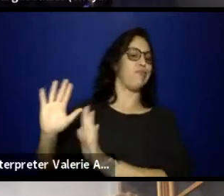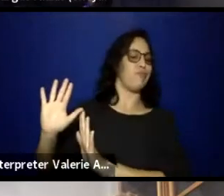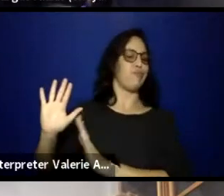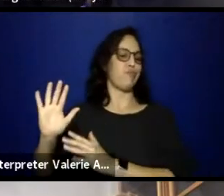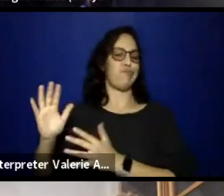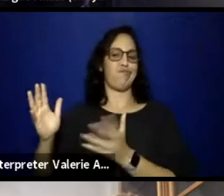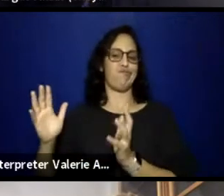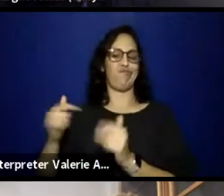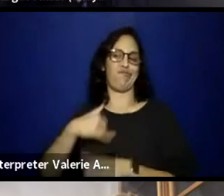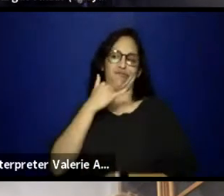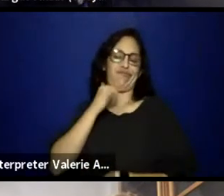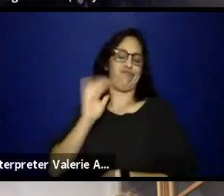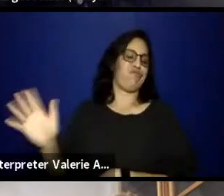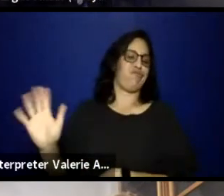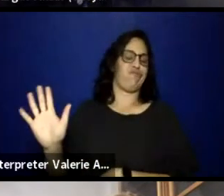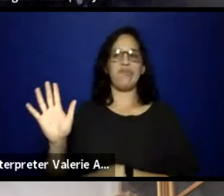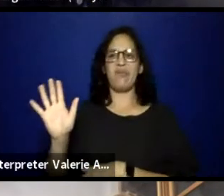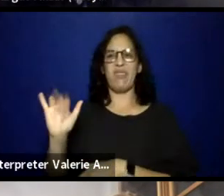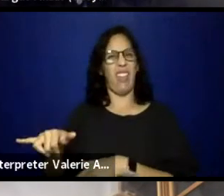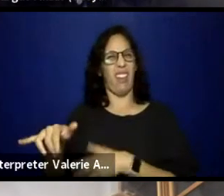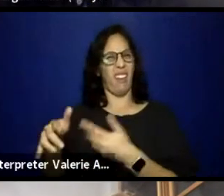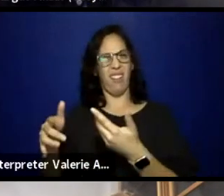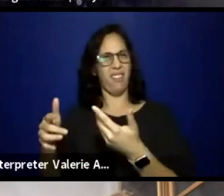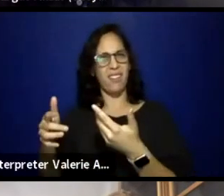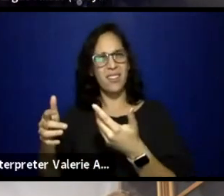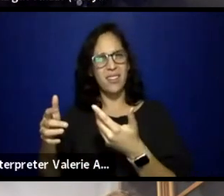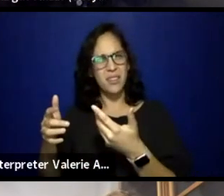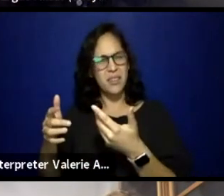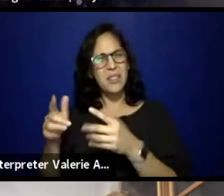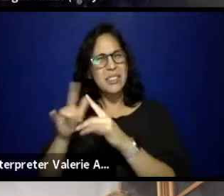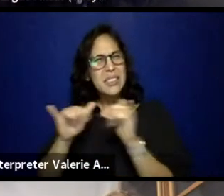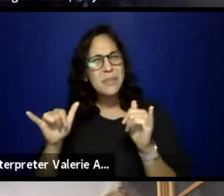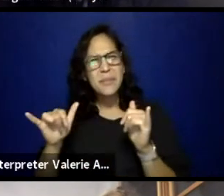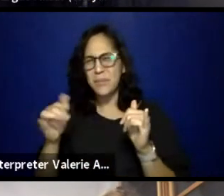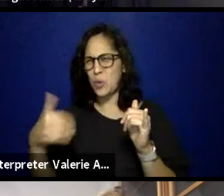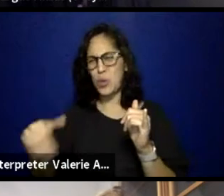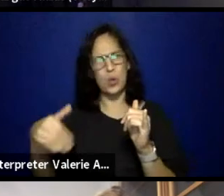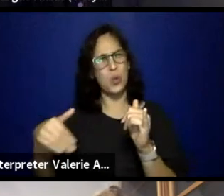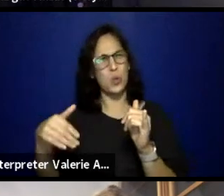exactly as Real was saying, but like the work that we have to do when like the work feels